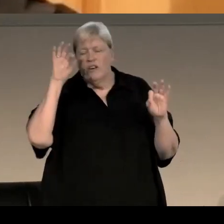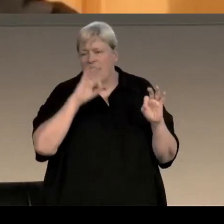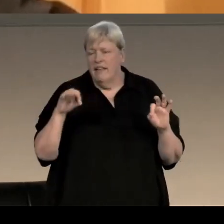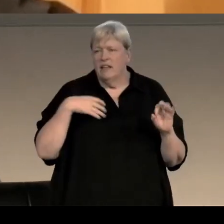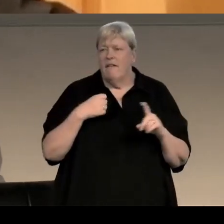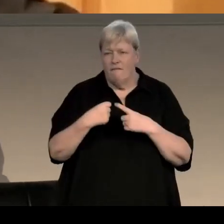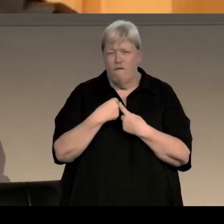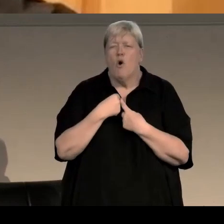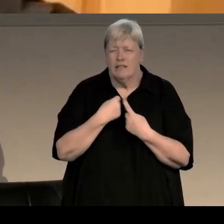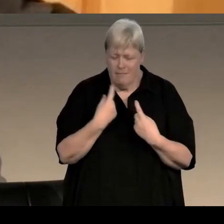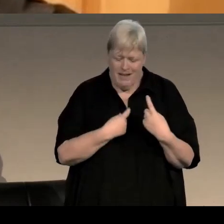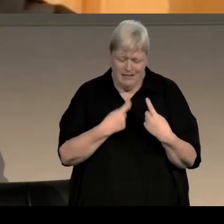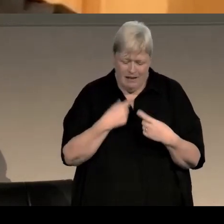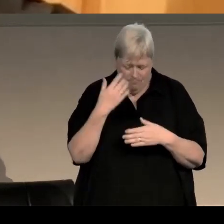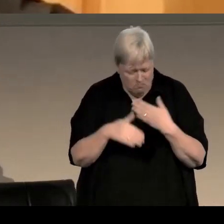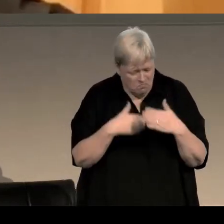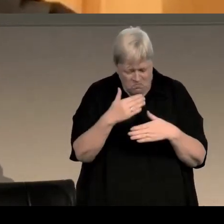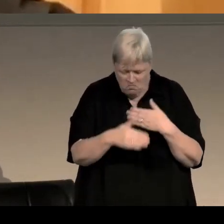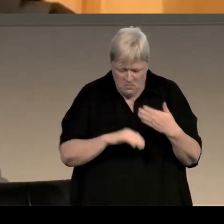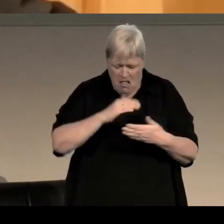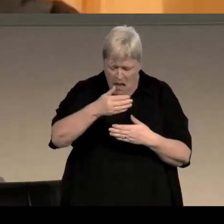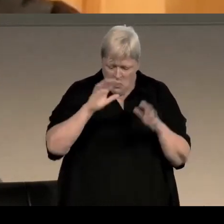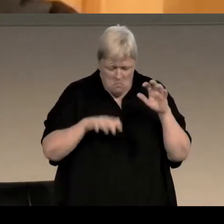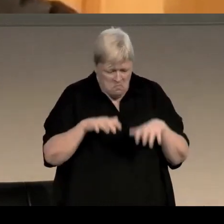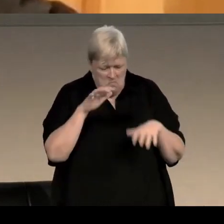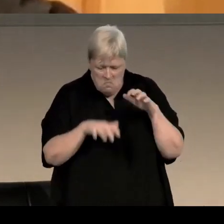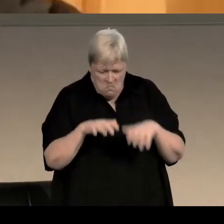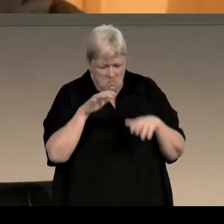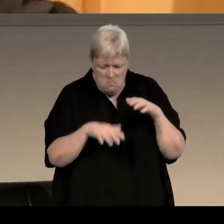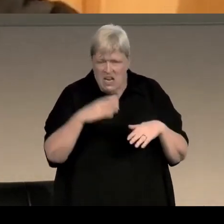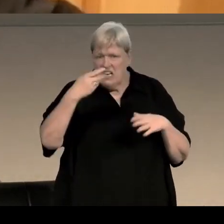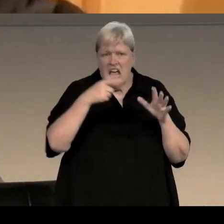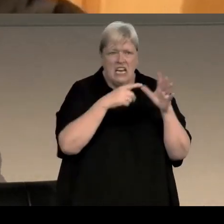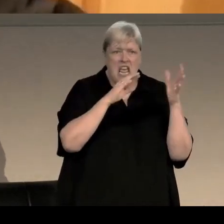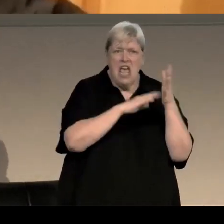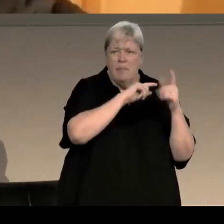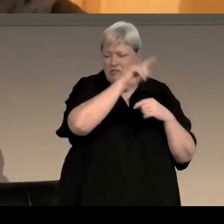myself, I sat down at the laptop every morning, nine o'clock, wrote till half past seven in the evening